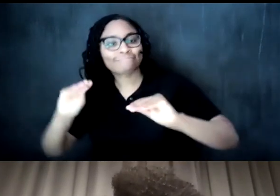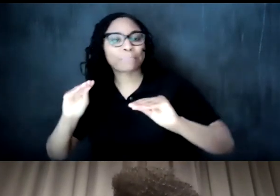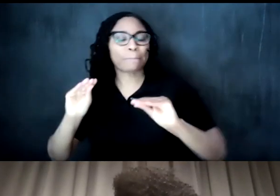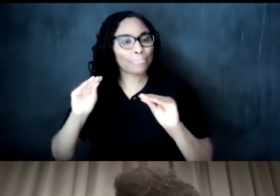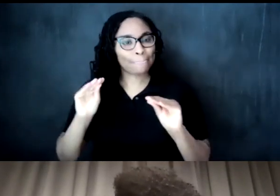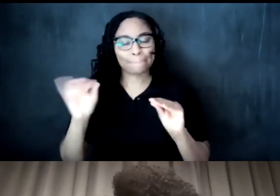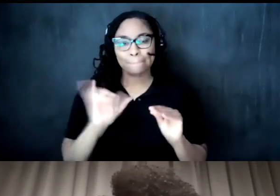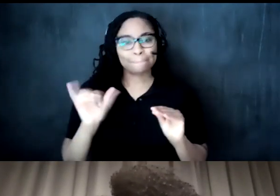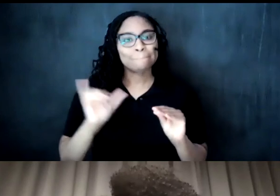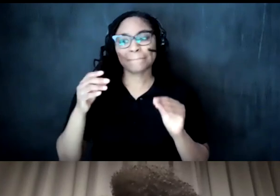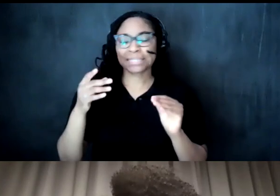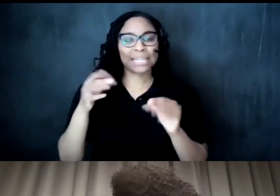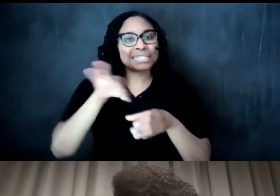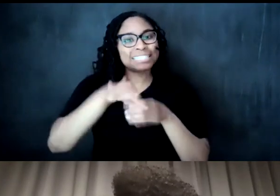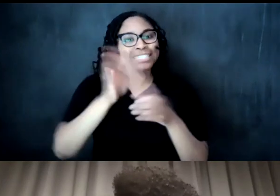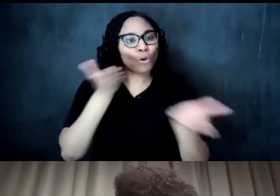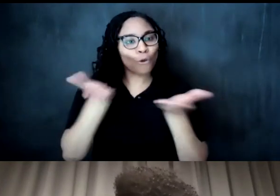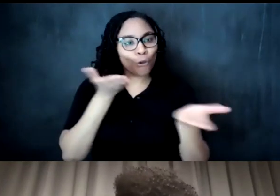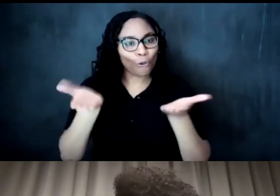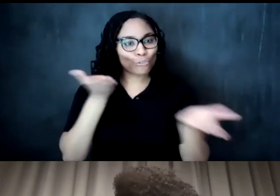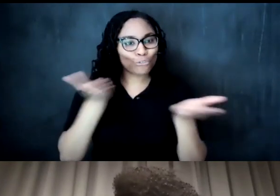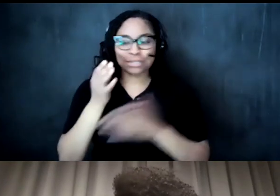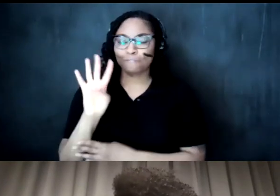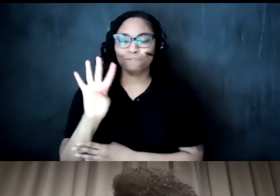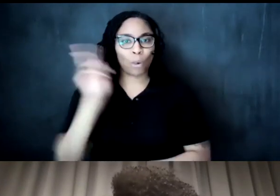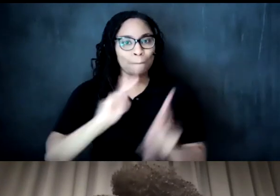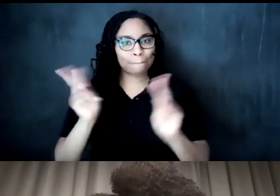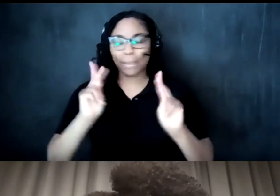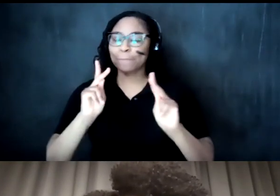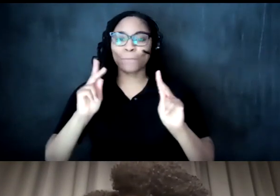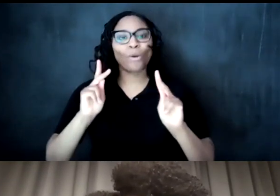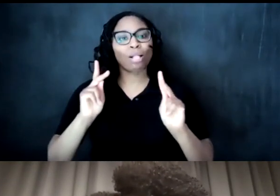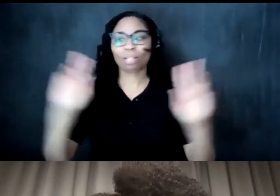tea service you know like four people will come and they'll give you four piece four cups of